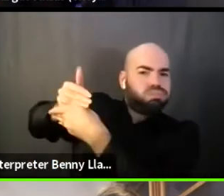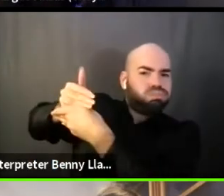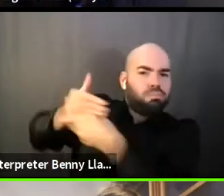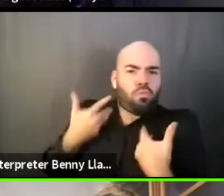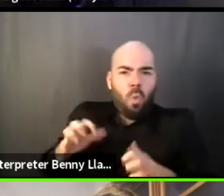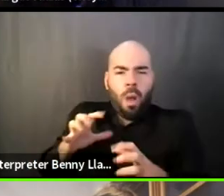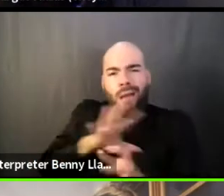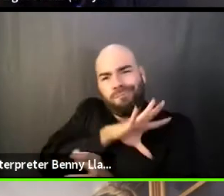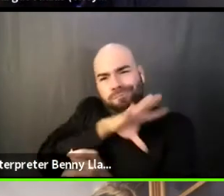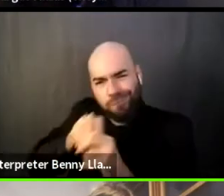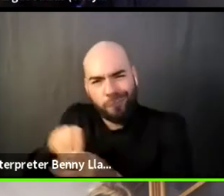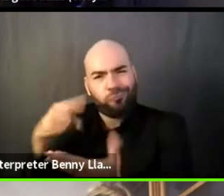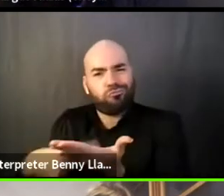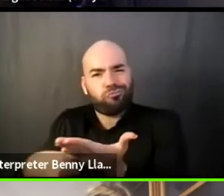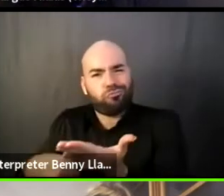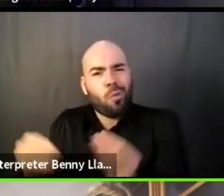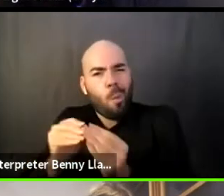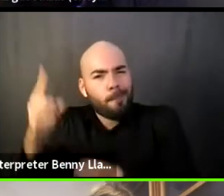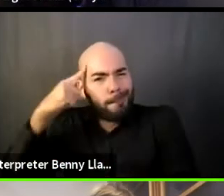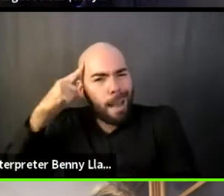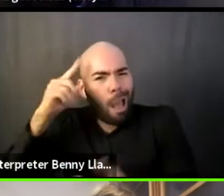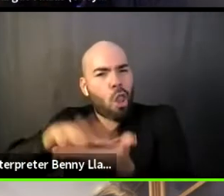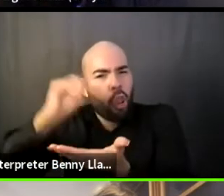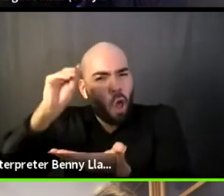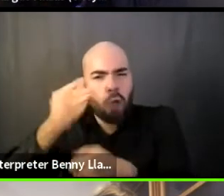And I think it is, it's a challenge because I don't,